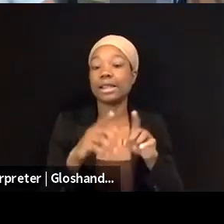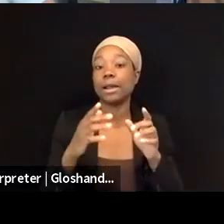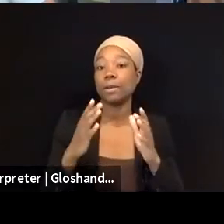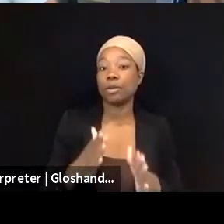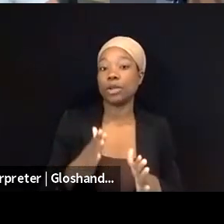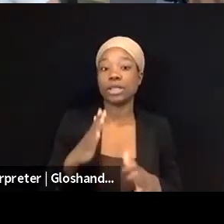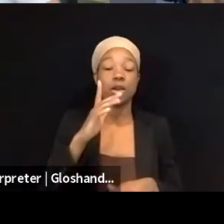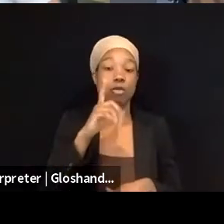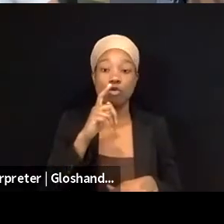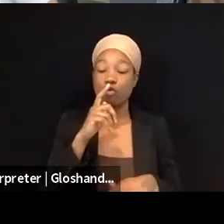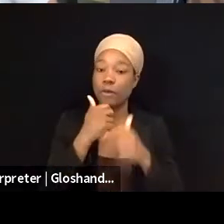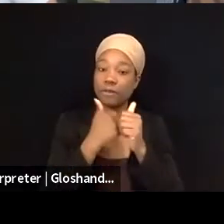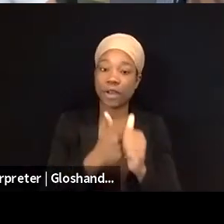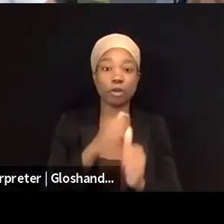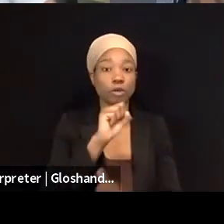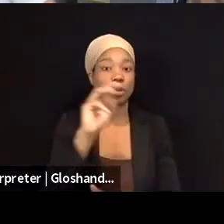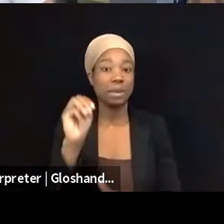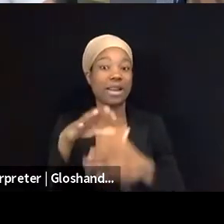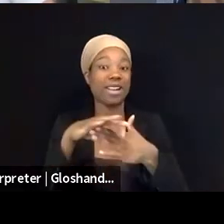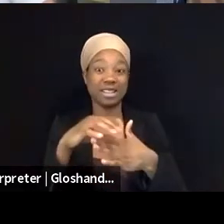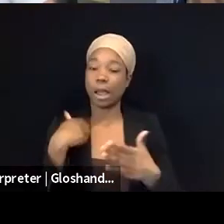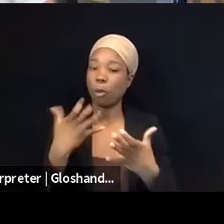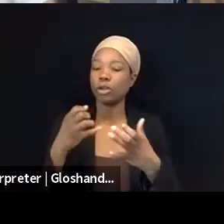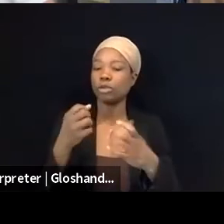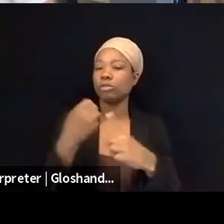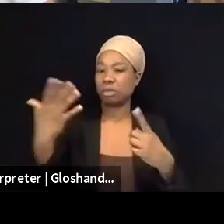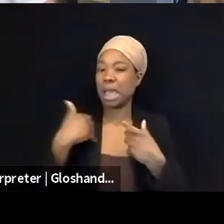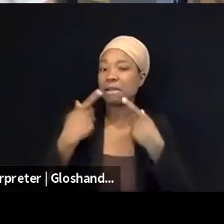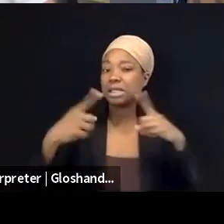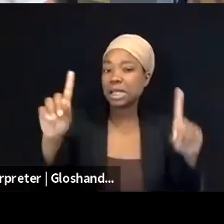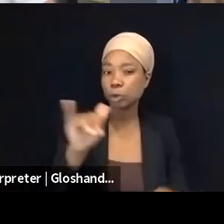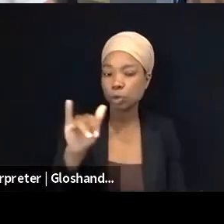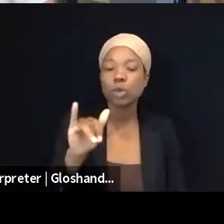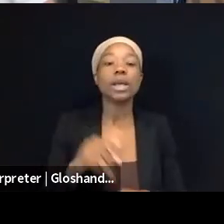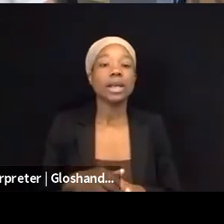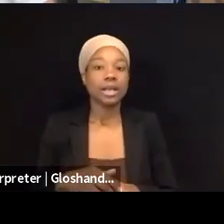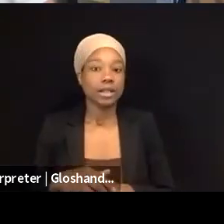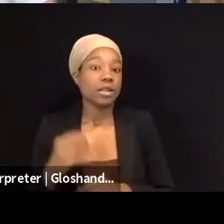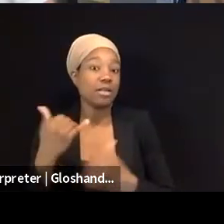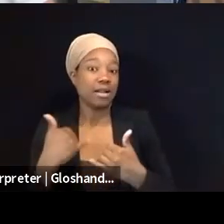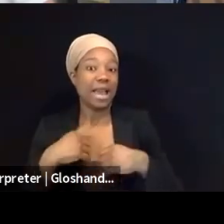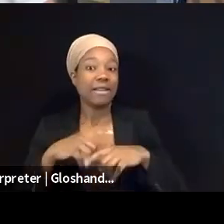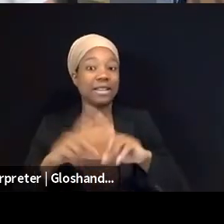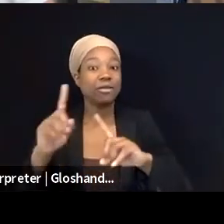content moderation of these different platforms, I think that there is a change.